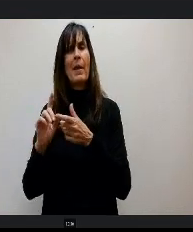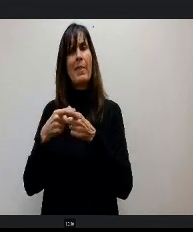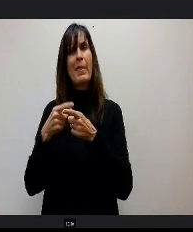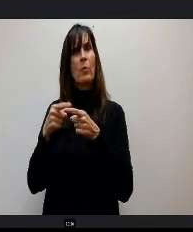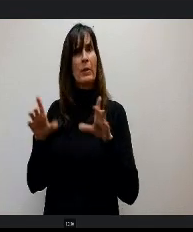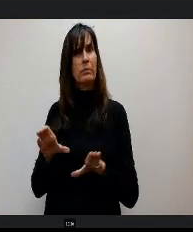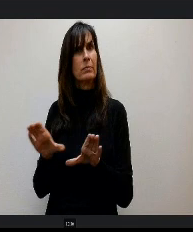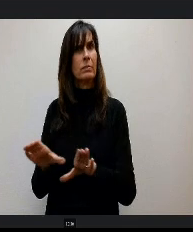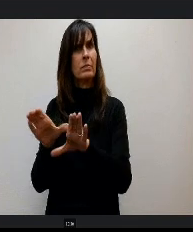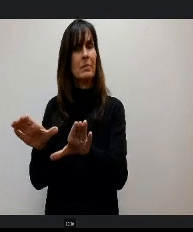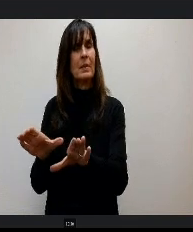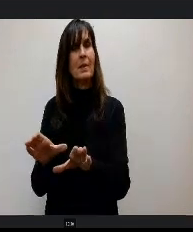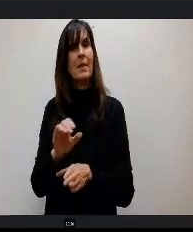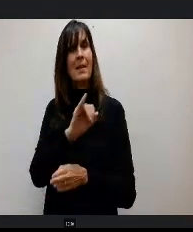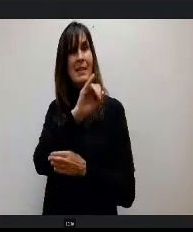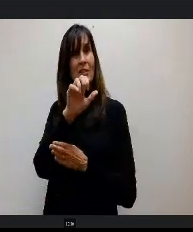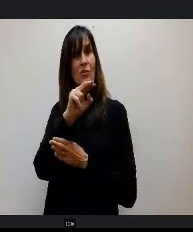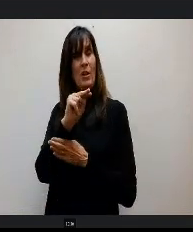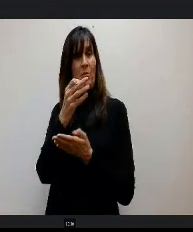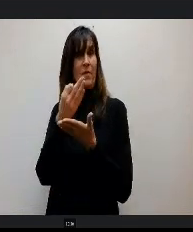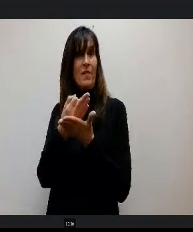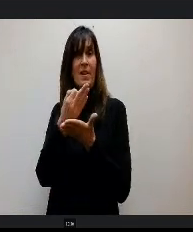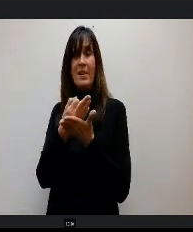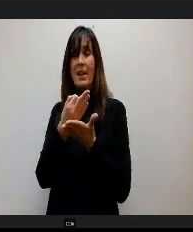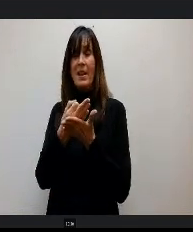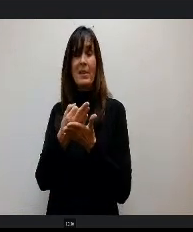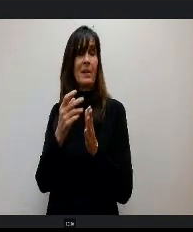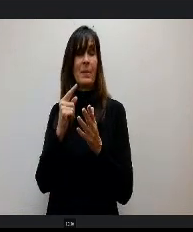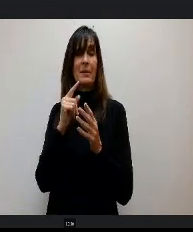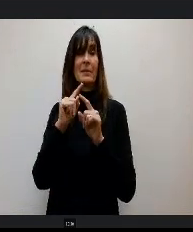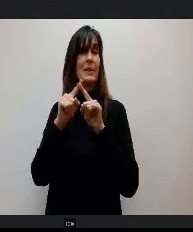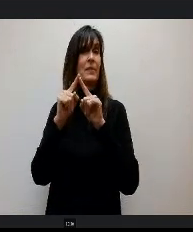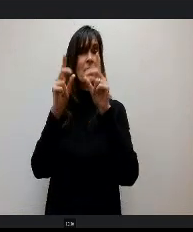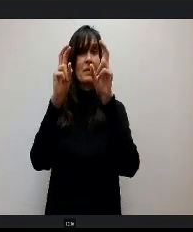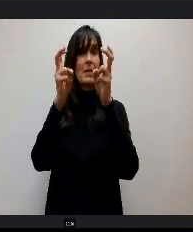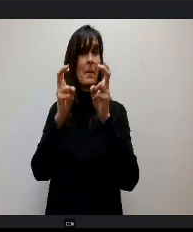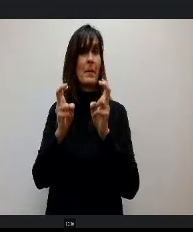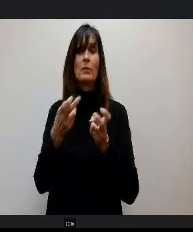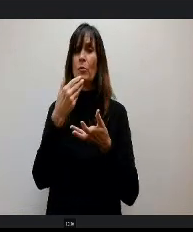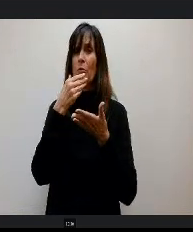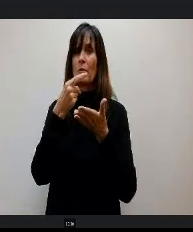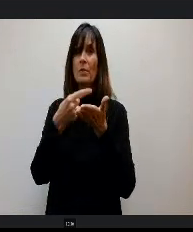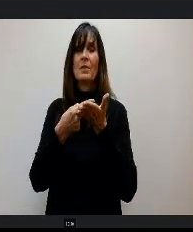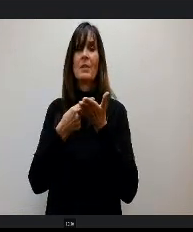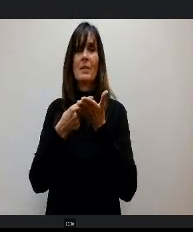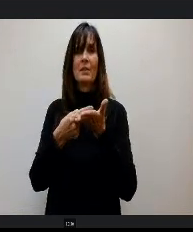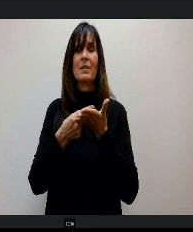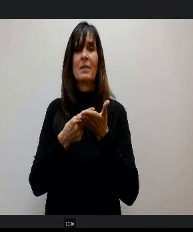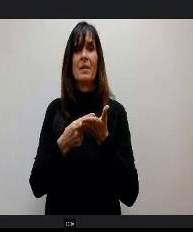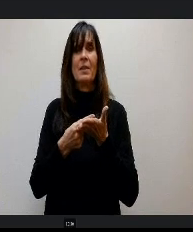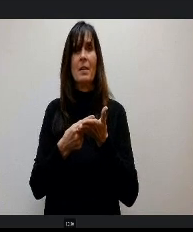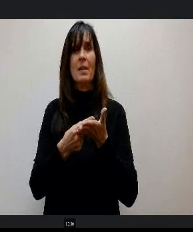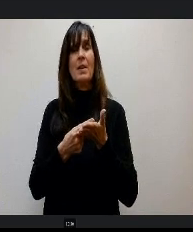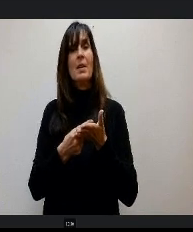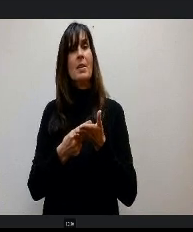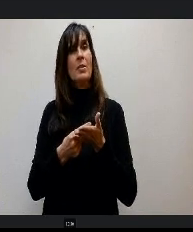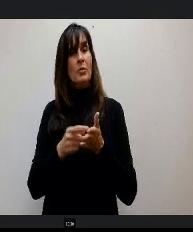School, finance and for each one of these topics, we had great discussions, so the person would present and then people had a chance to ask